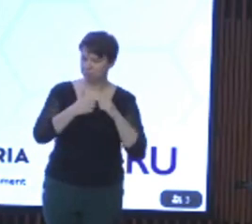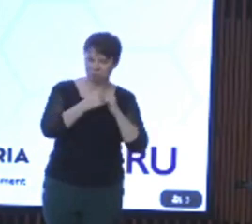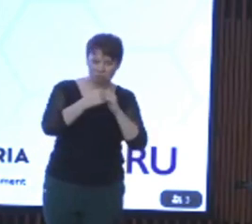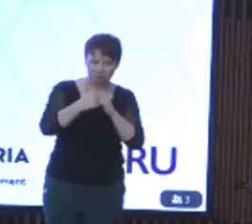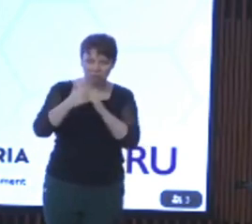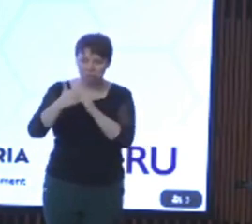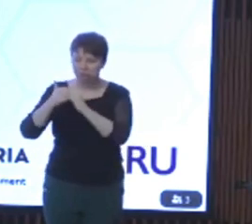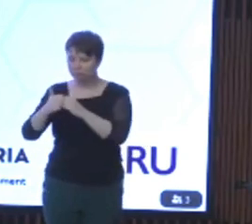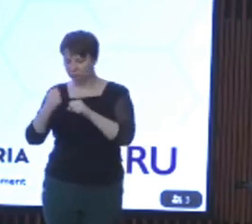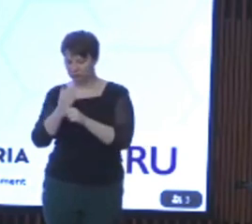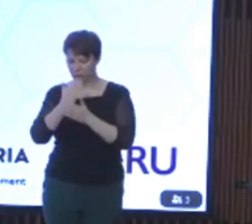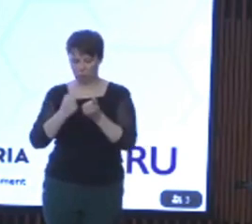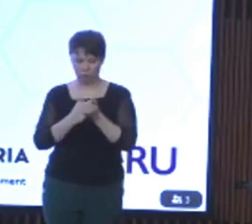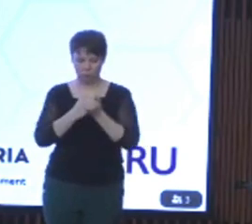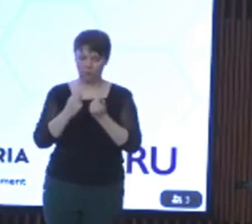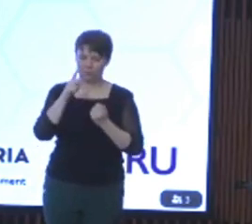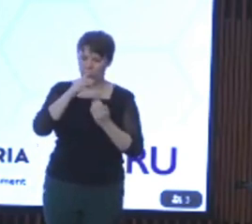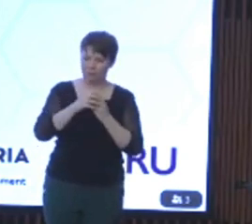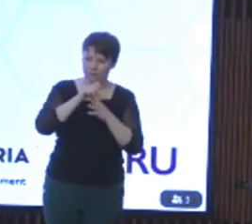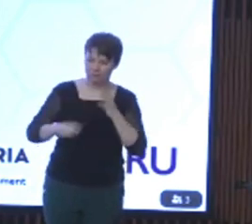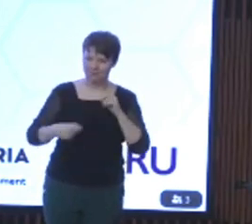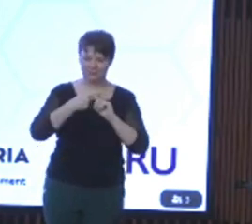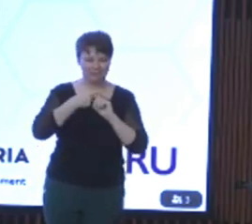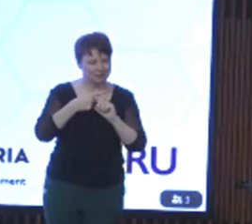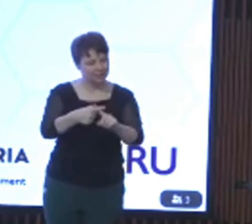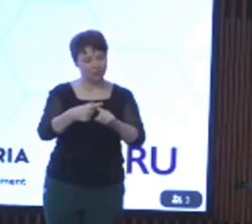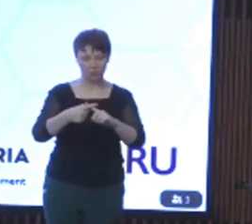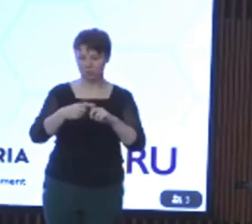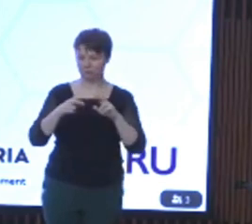that supporting people with disability continues to become more like business as you usual,